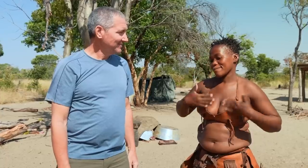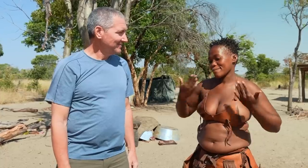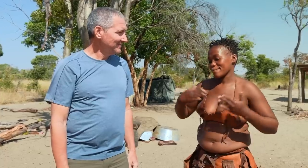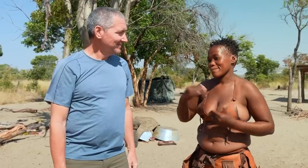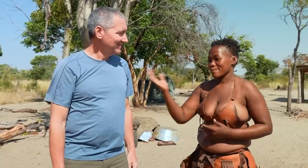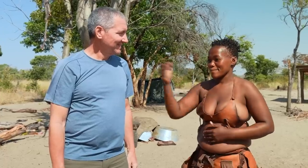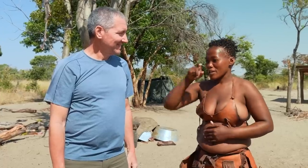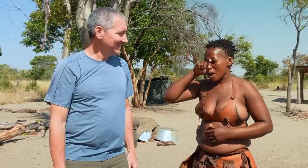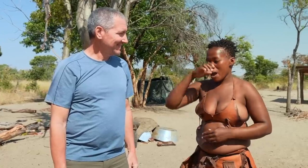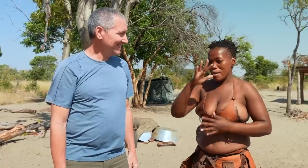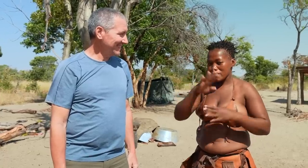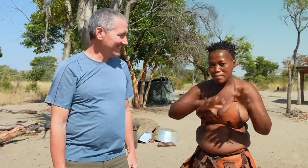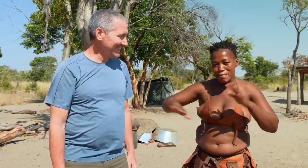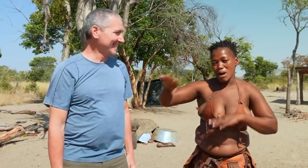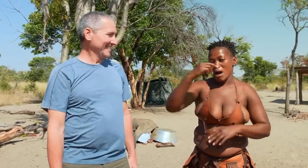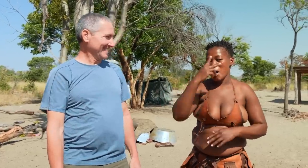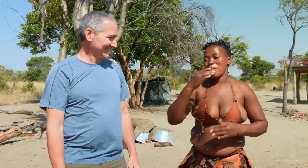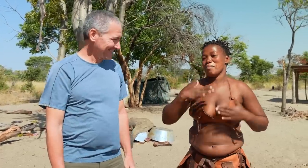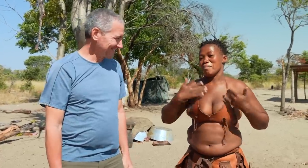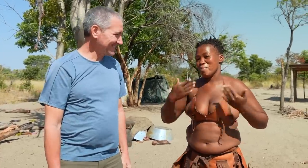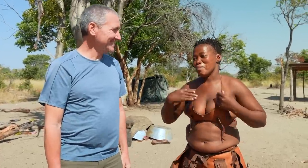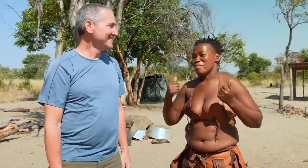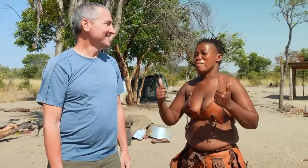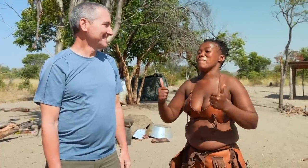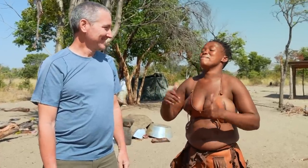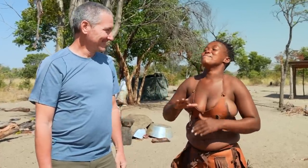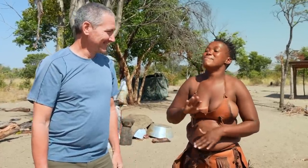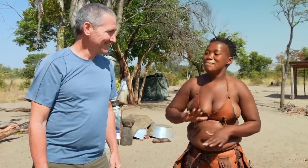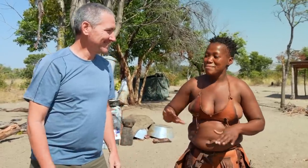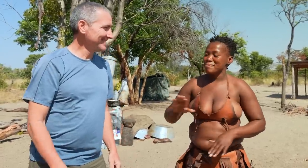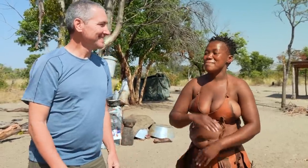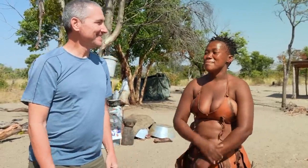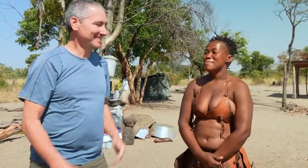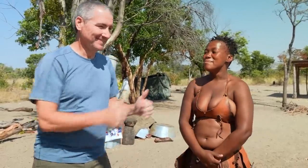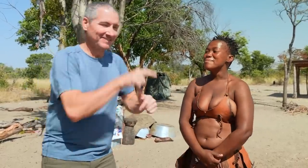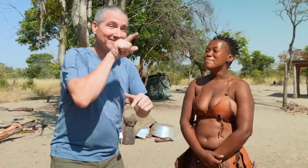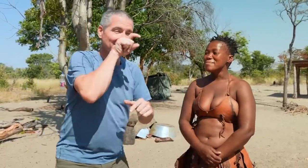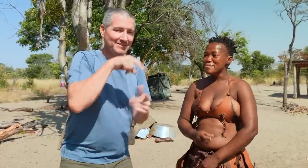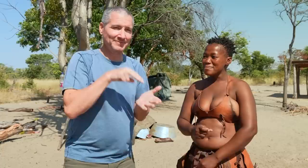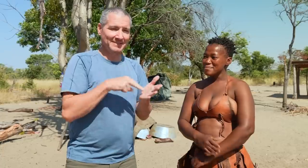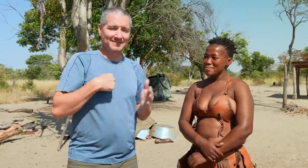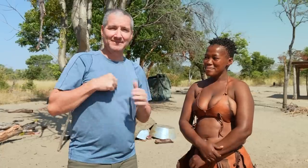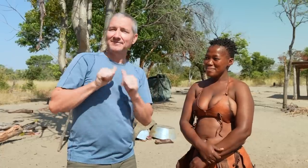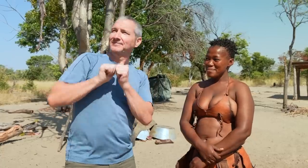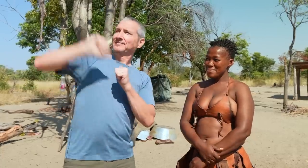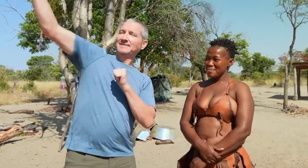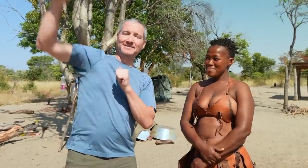It’s cool to see foreigners visiting our area. Ah yes, this sign refers to foreigners,